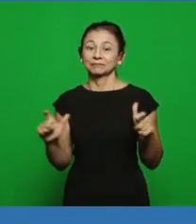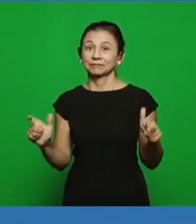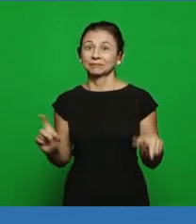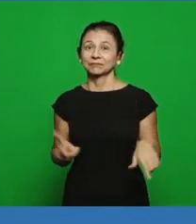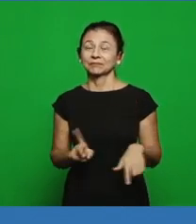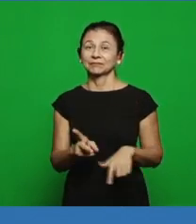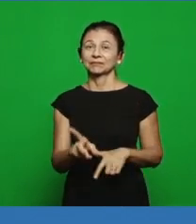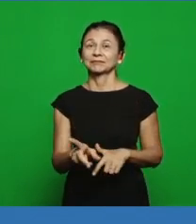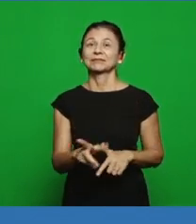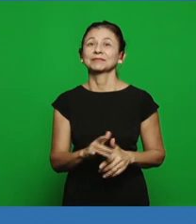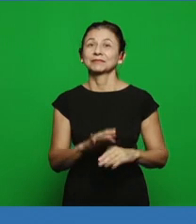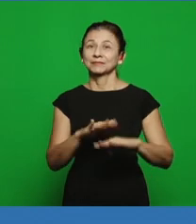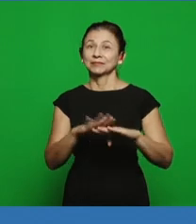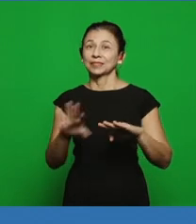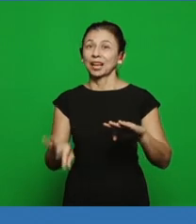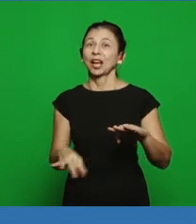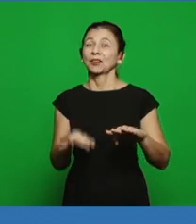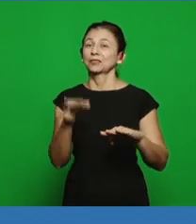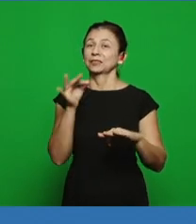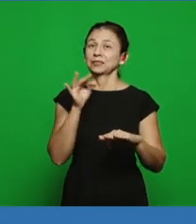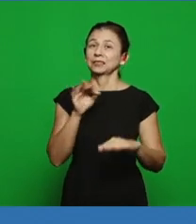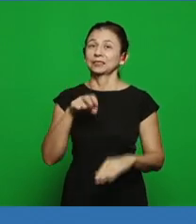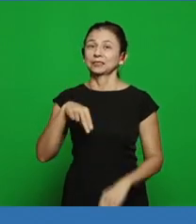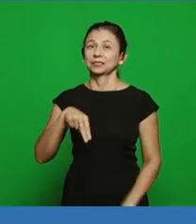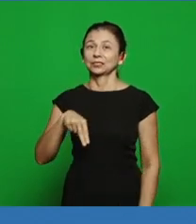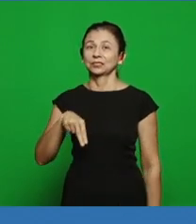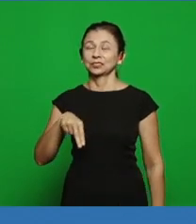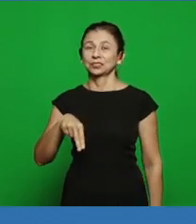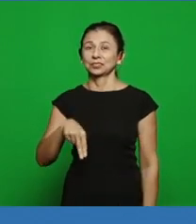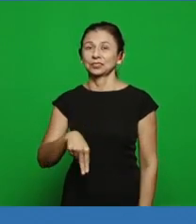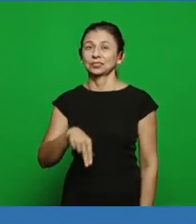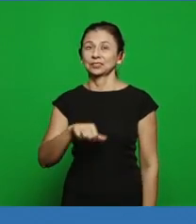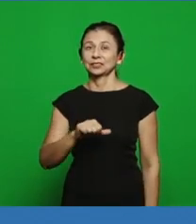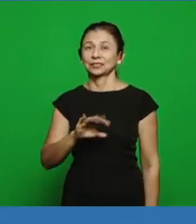the vineyard of Naboth will not be delivered